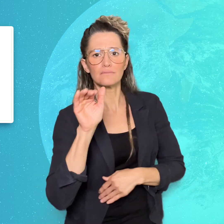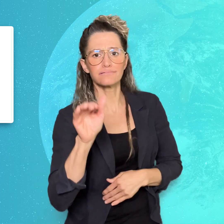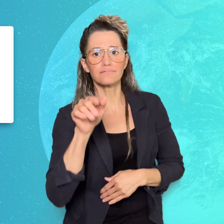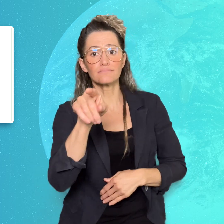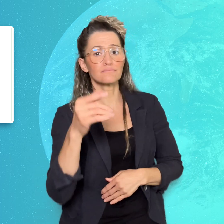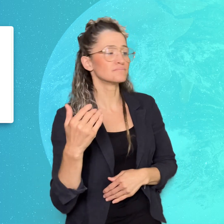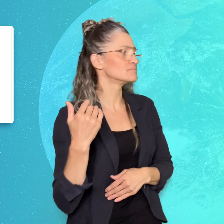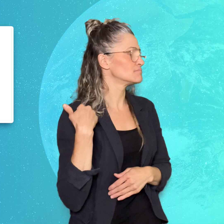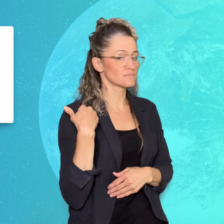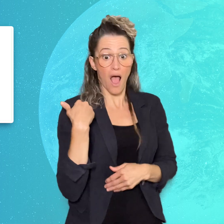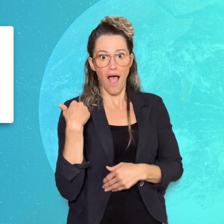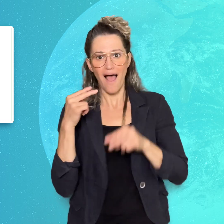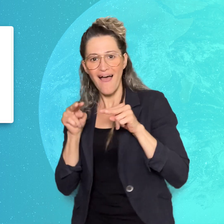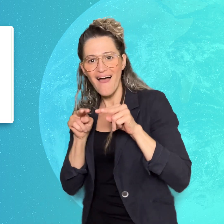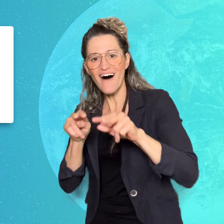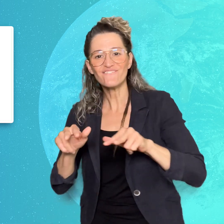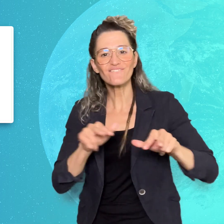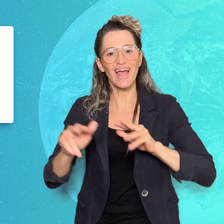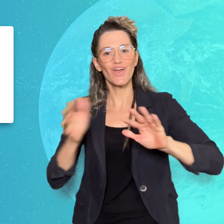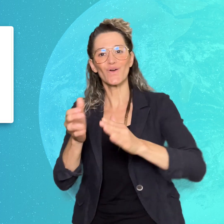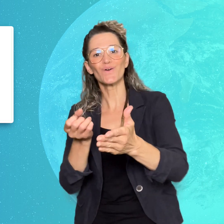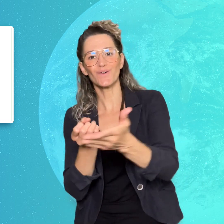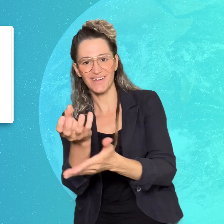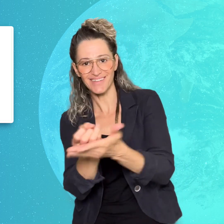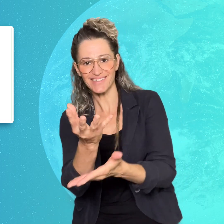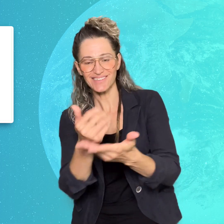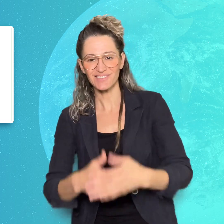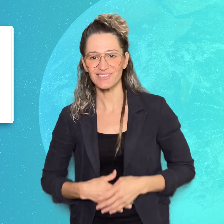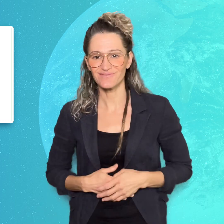so that you'll never miss a video!